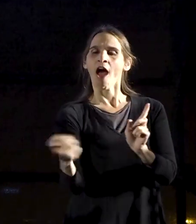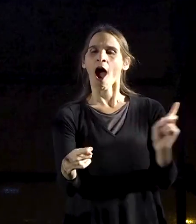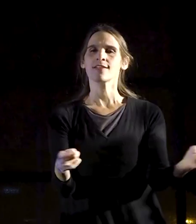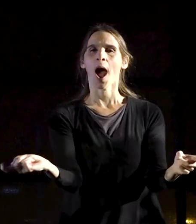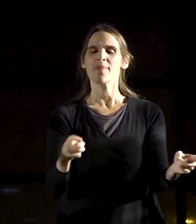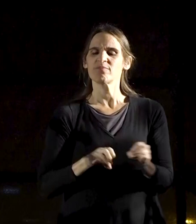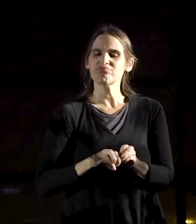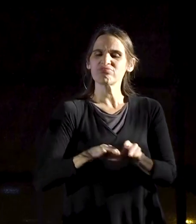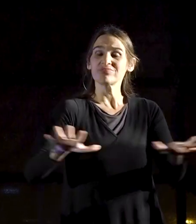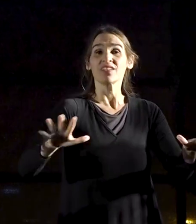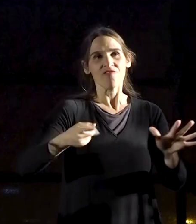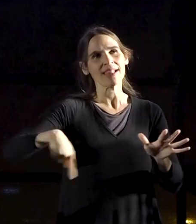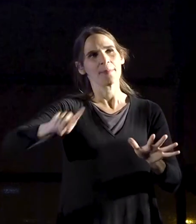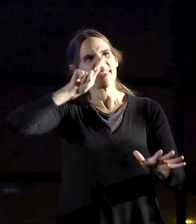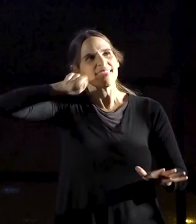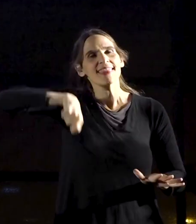you plan to torment us with.